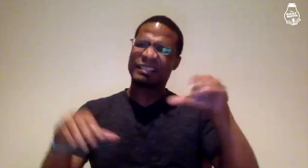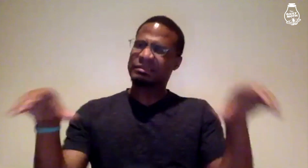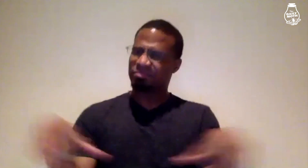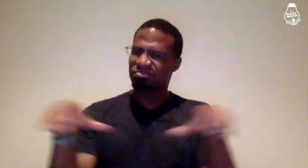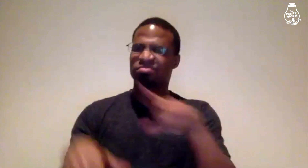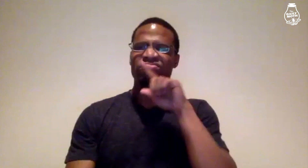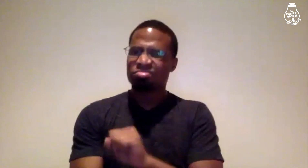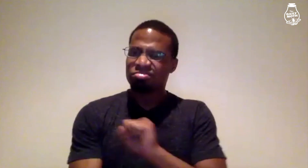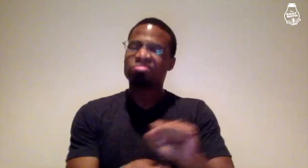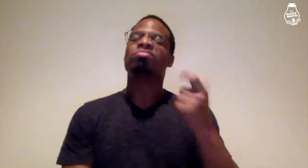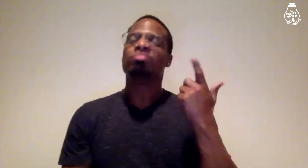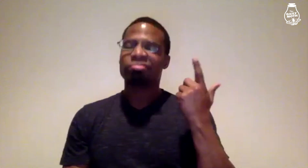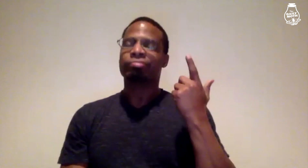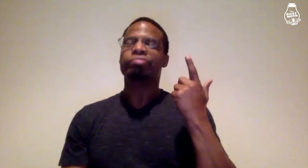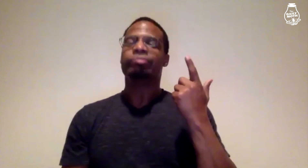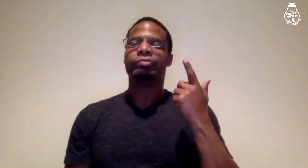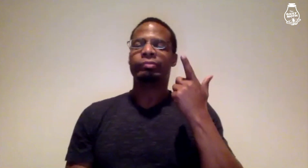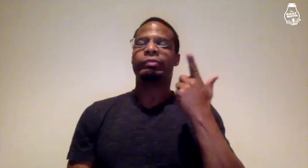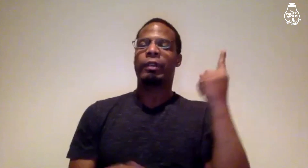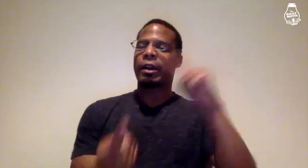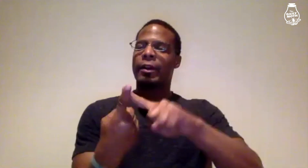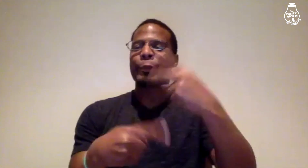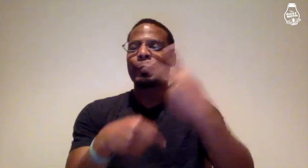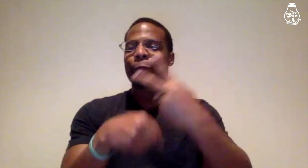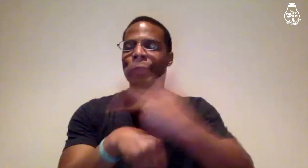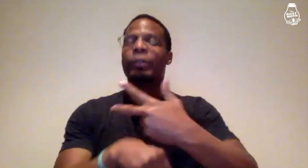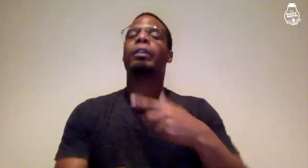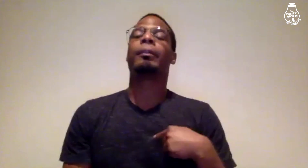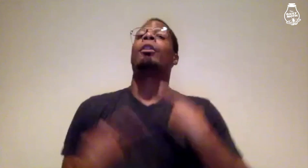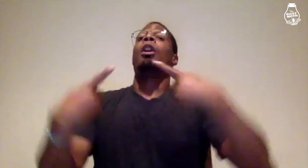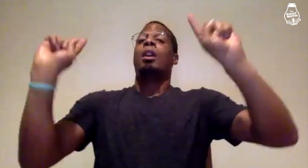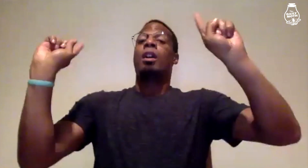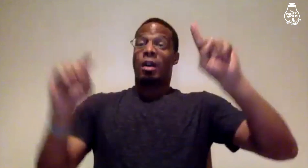that they would do something about it. Then two or three days later,